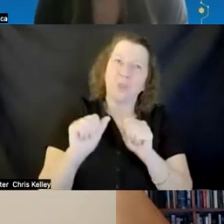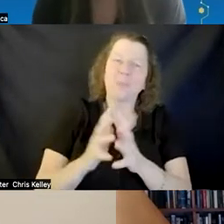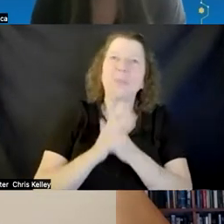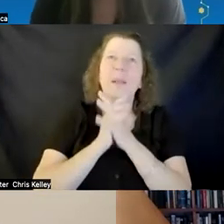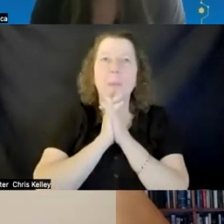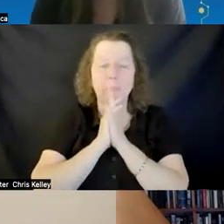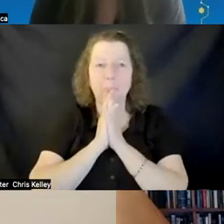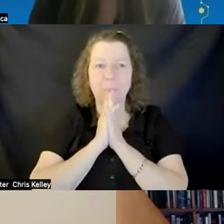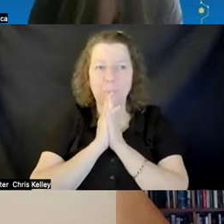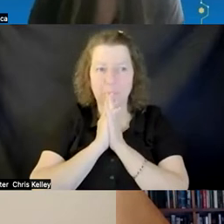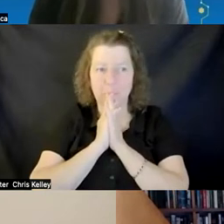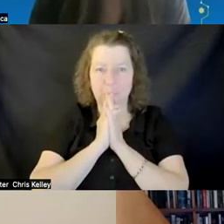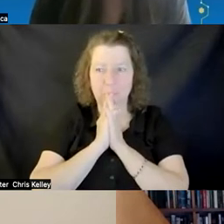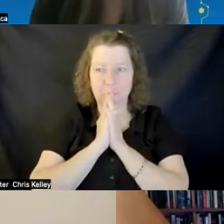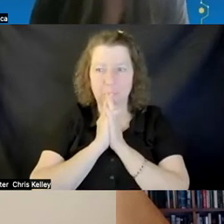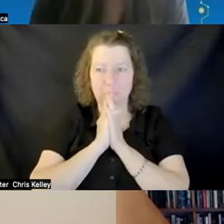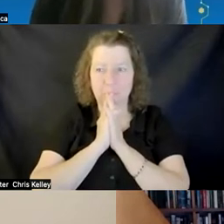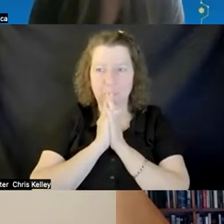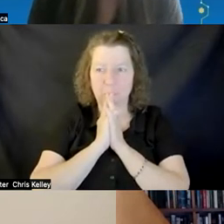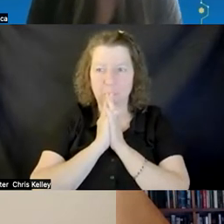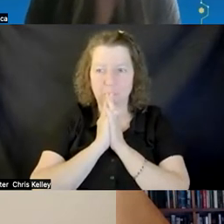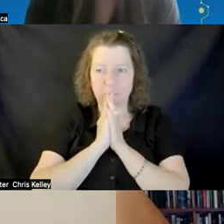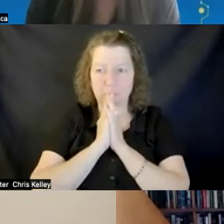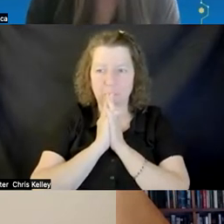i think the two things that were we're thinking through right now is